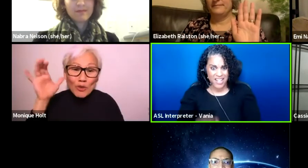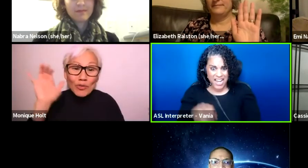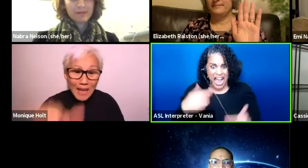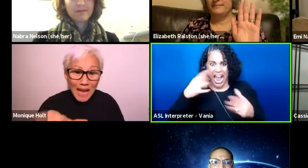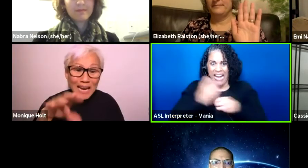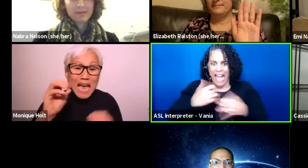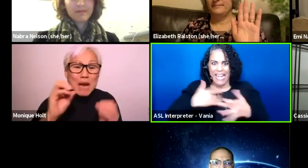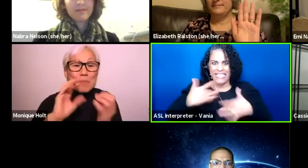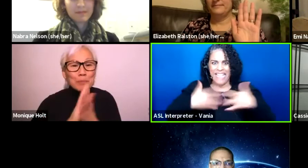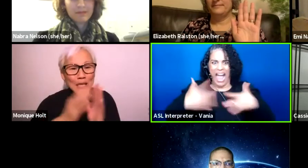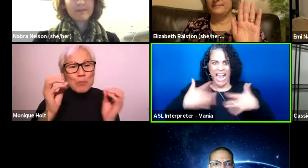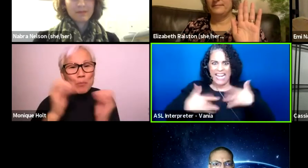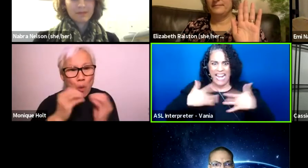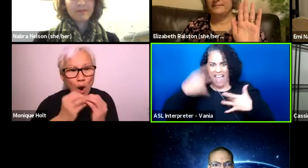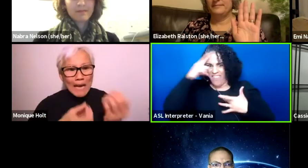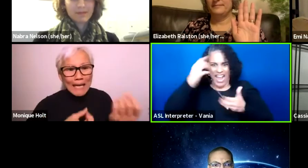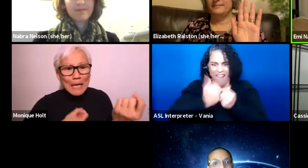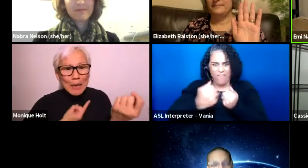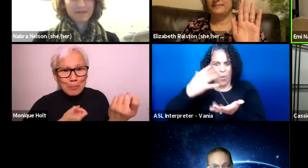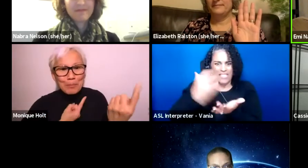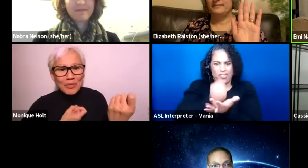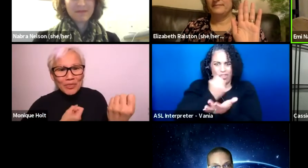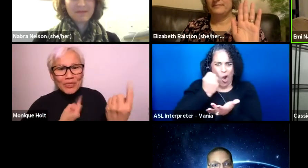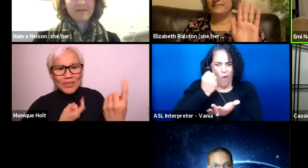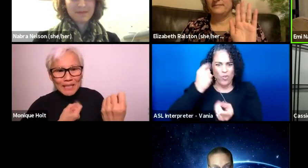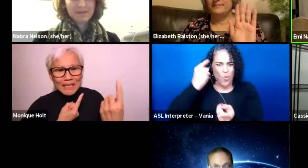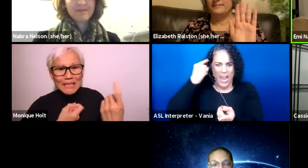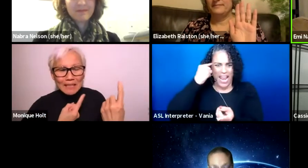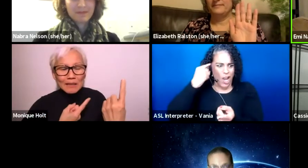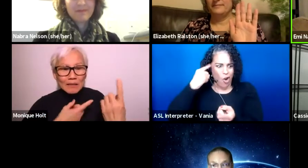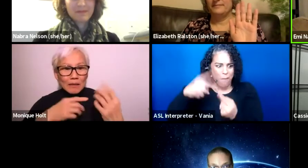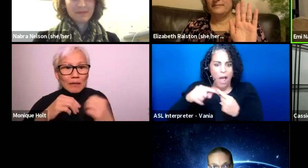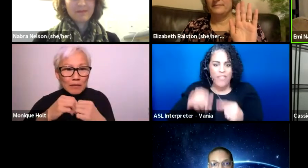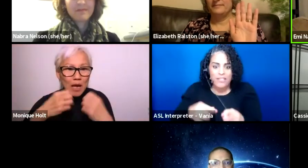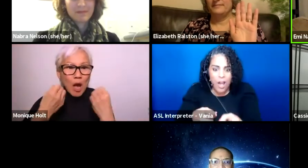I think everybody deserves to hear about this. Yes.